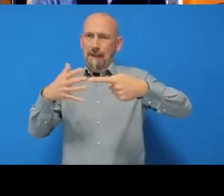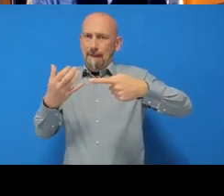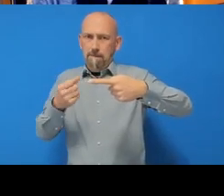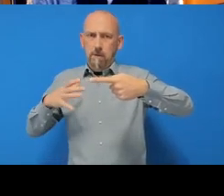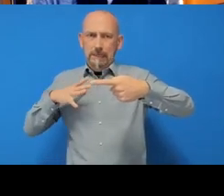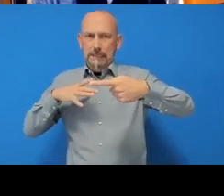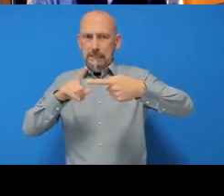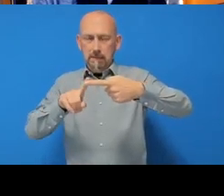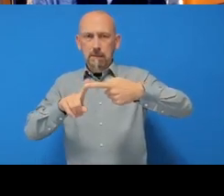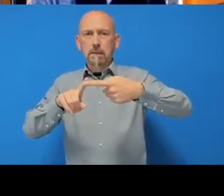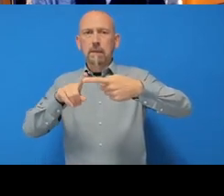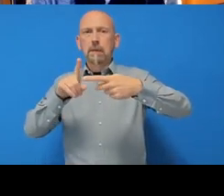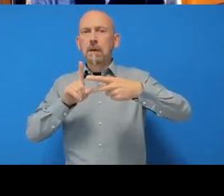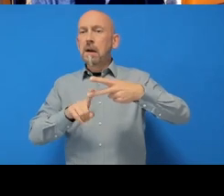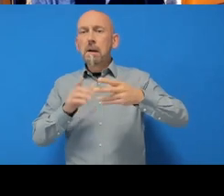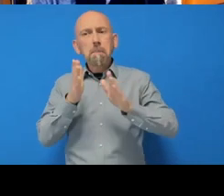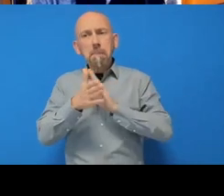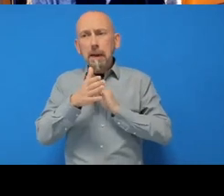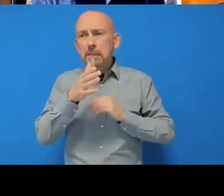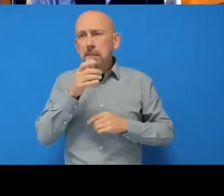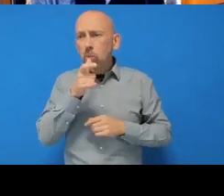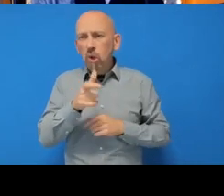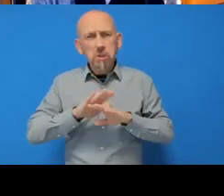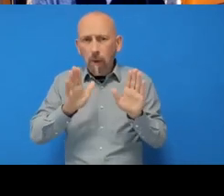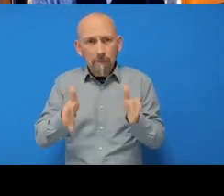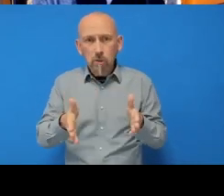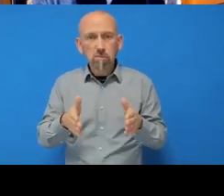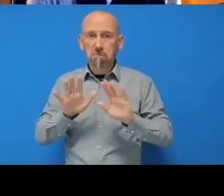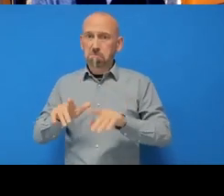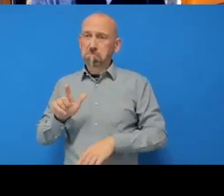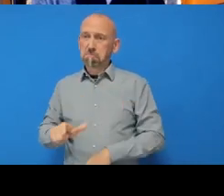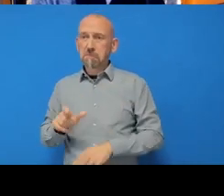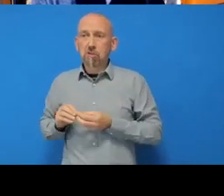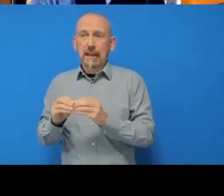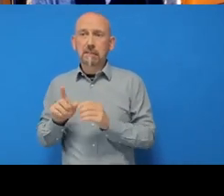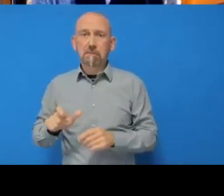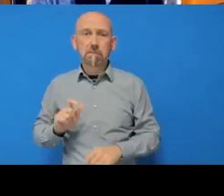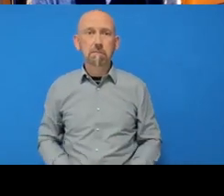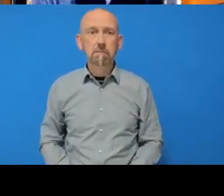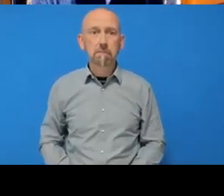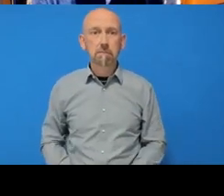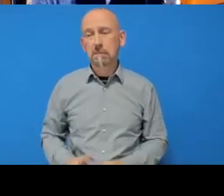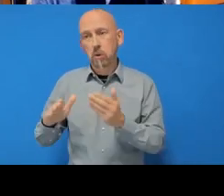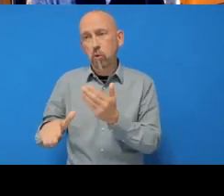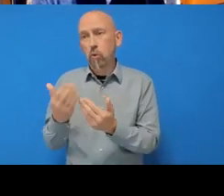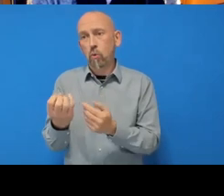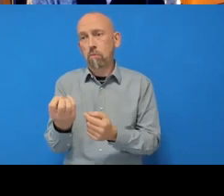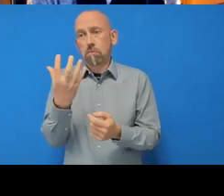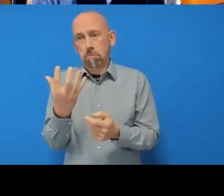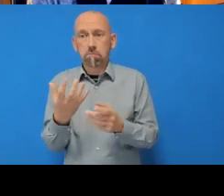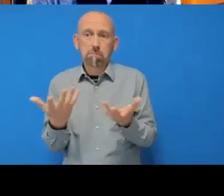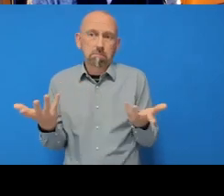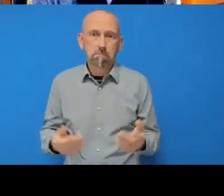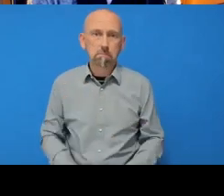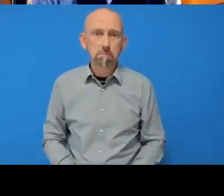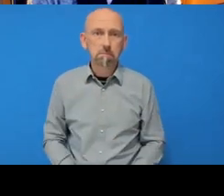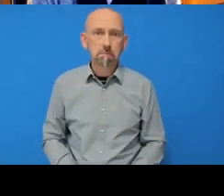You don't need to put a password, you can just click ‘Create’. I’m going to overwrite mine.